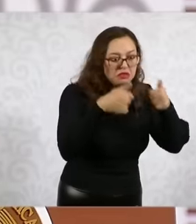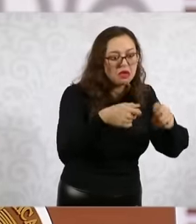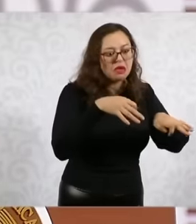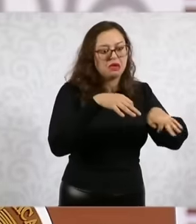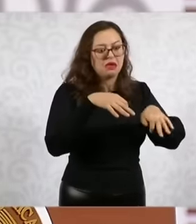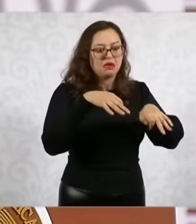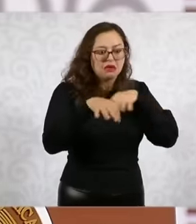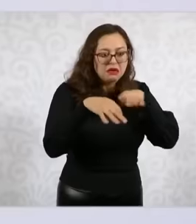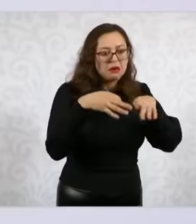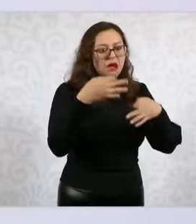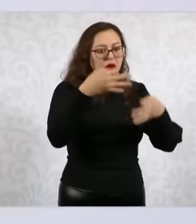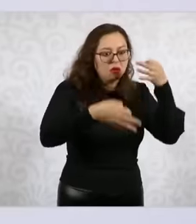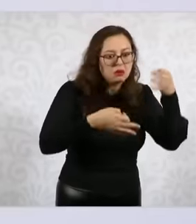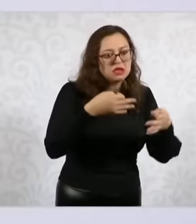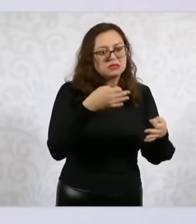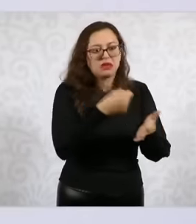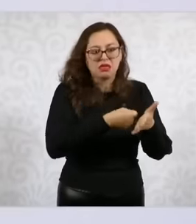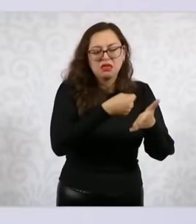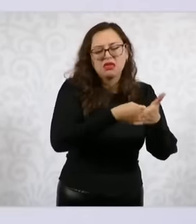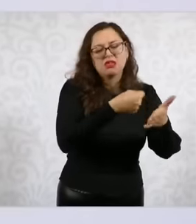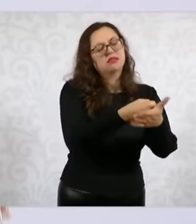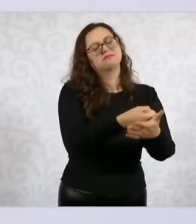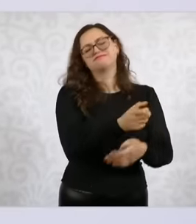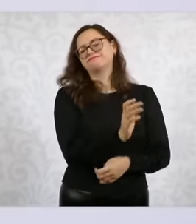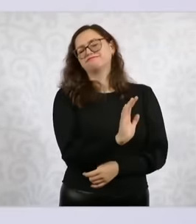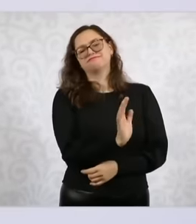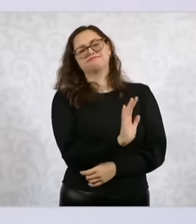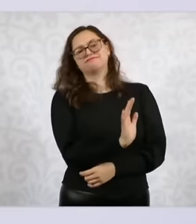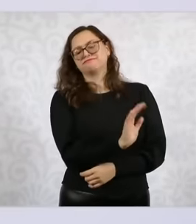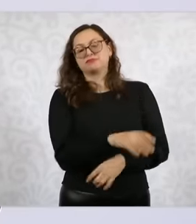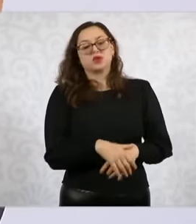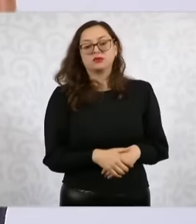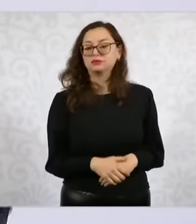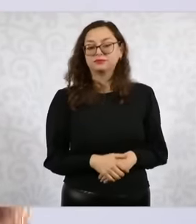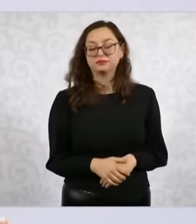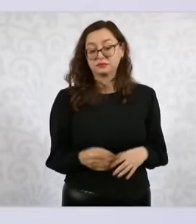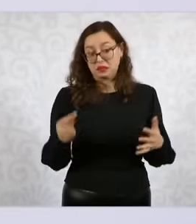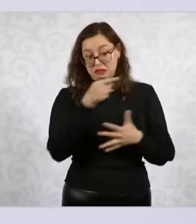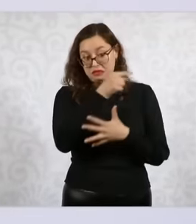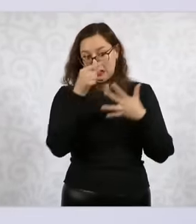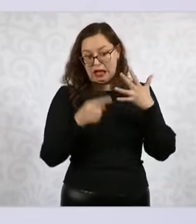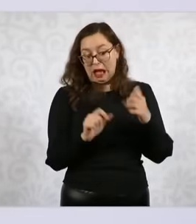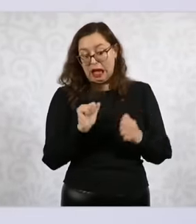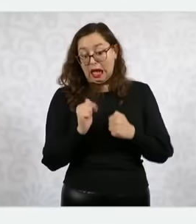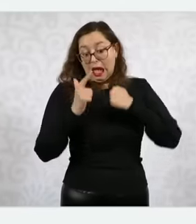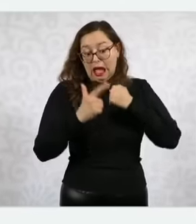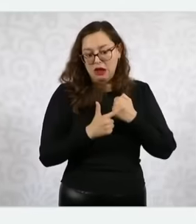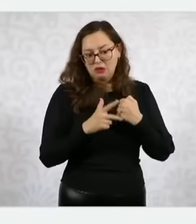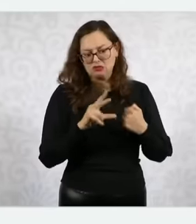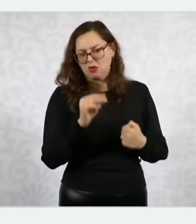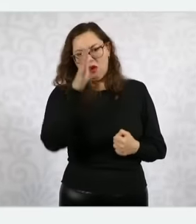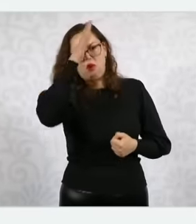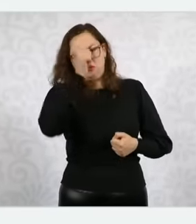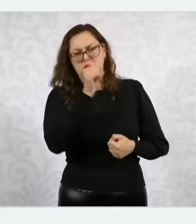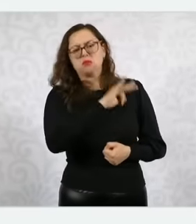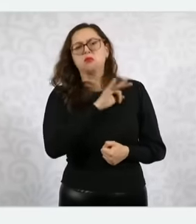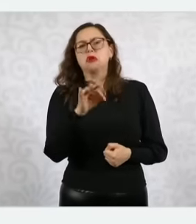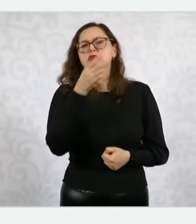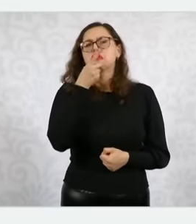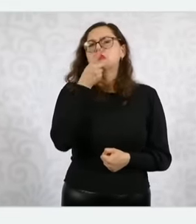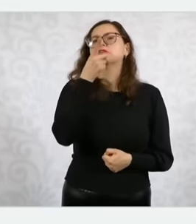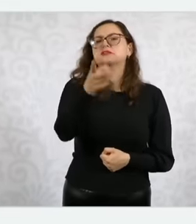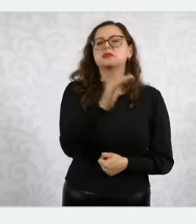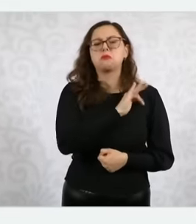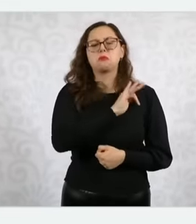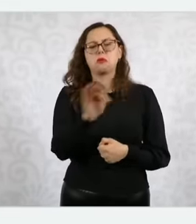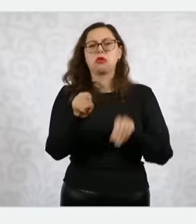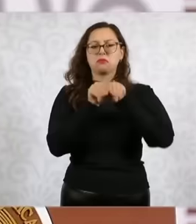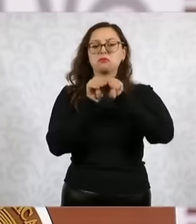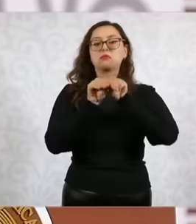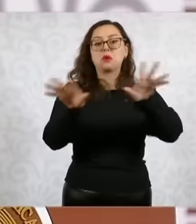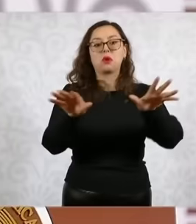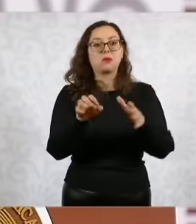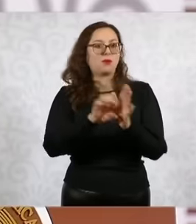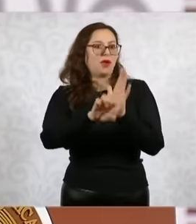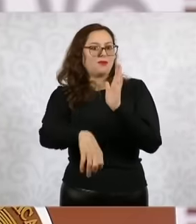like yesterday I said if we had wanted the judiciary to be at the service